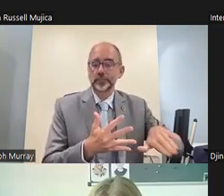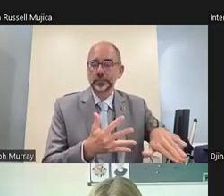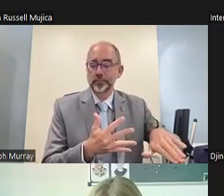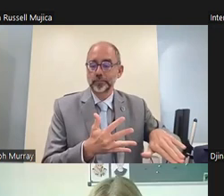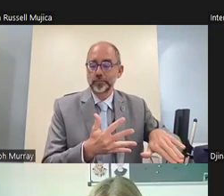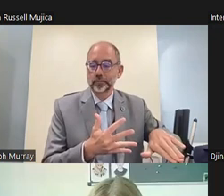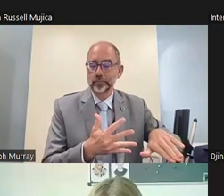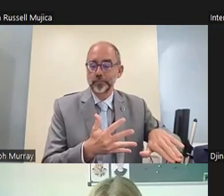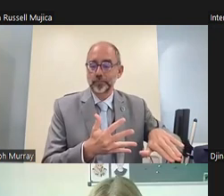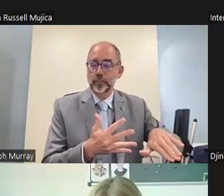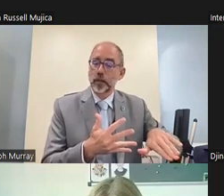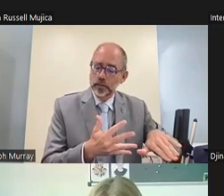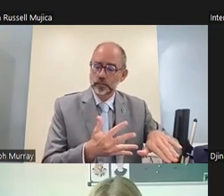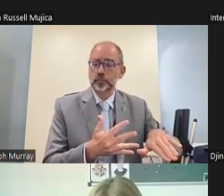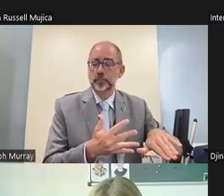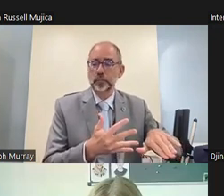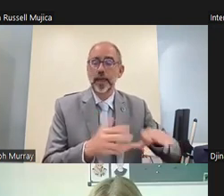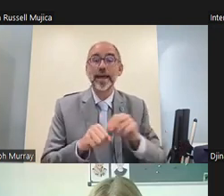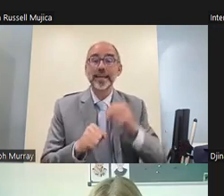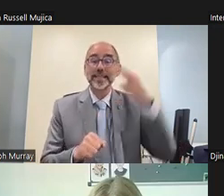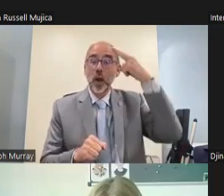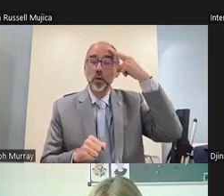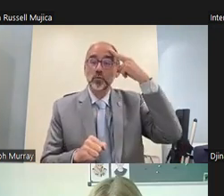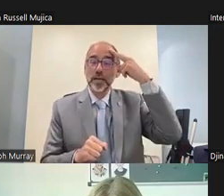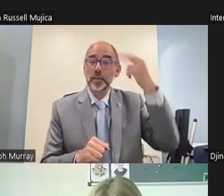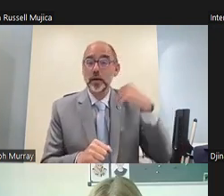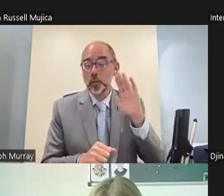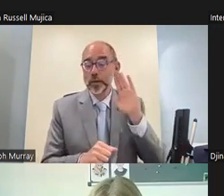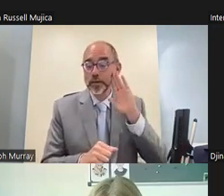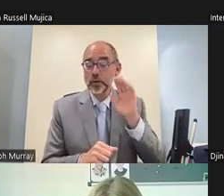might have weak signals or intermittent signals particularly those in remote